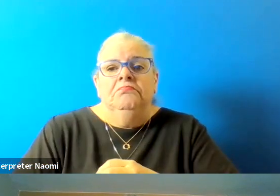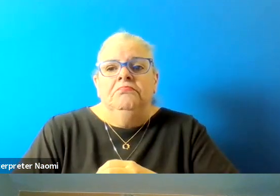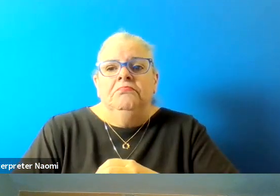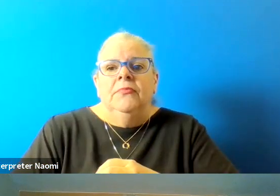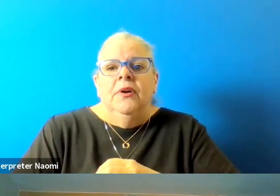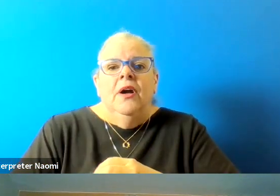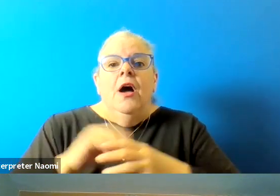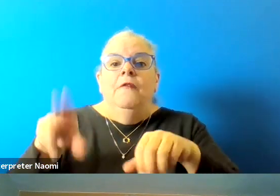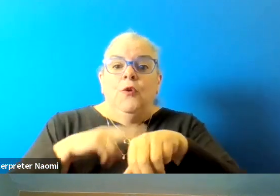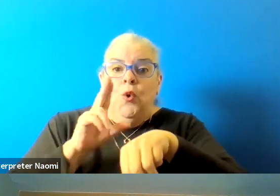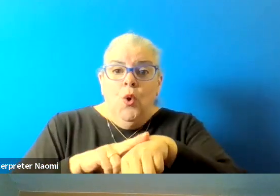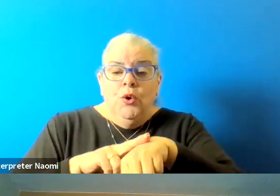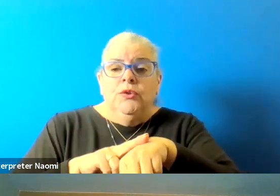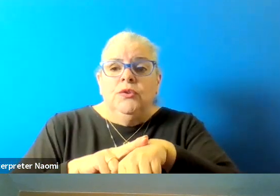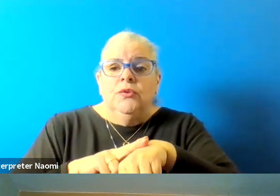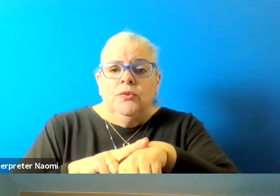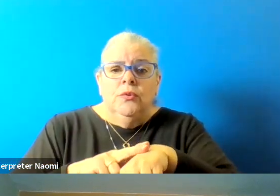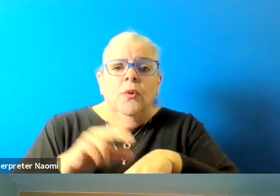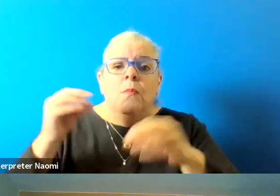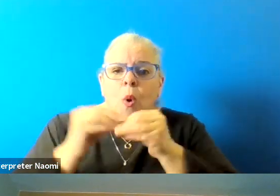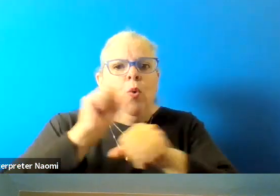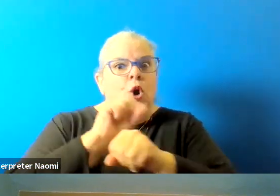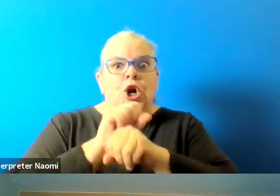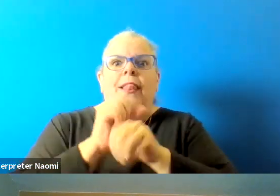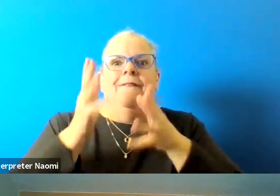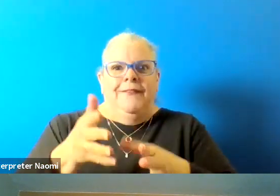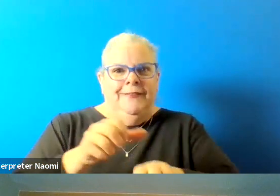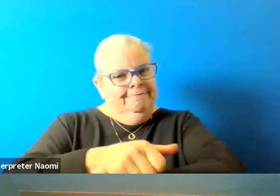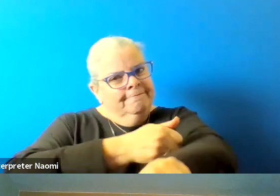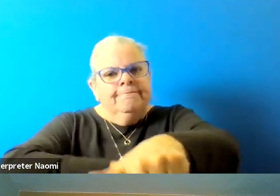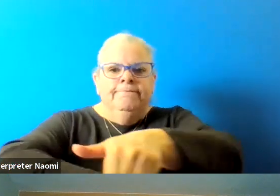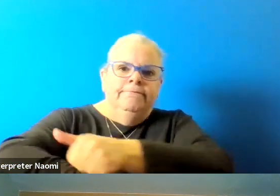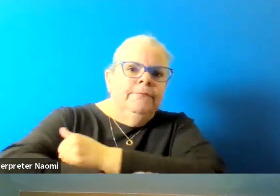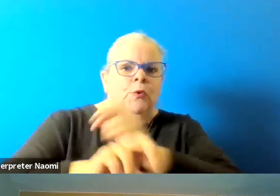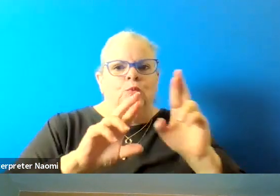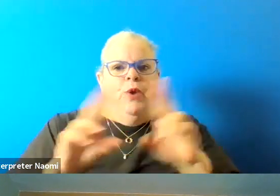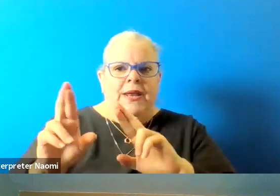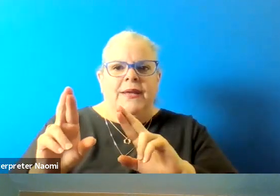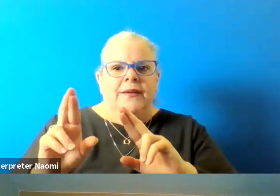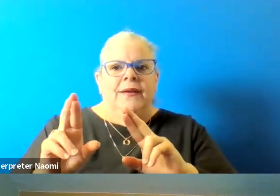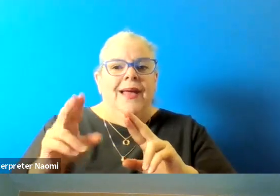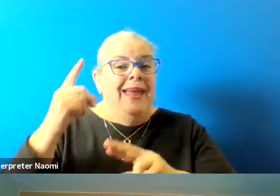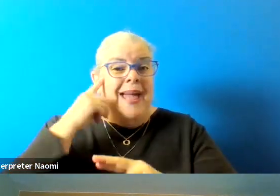Of course, there's more work to be done. And I think, as a council member,